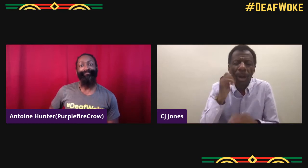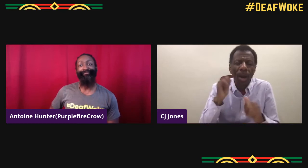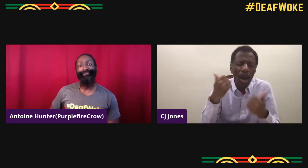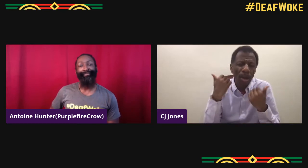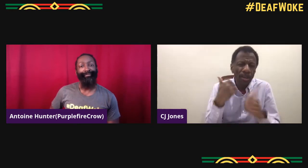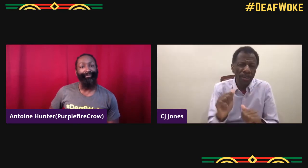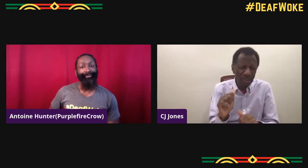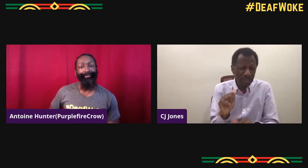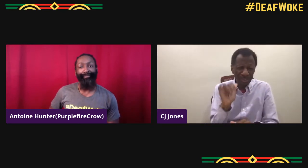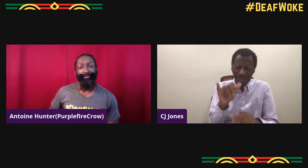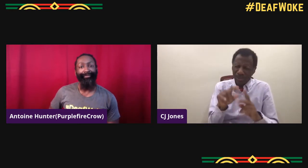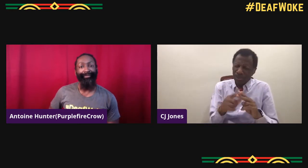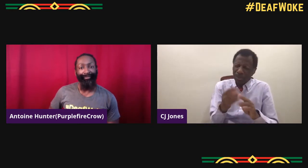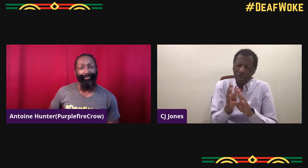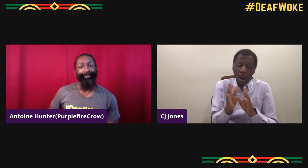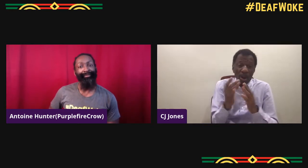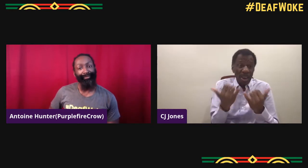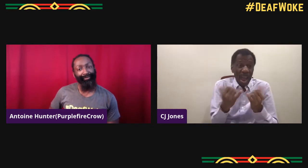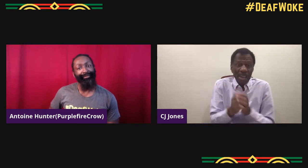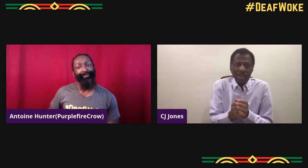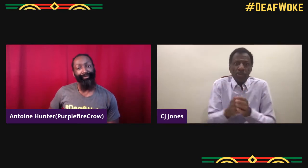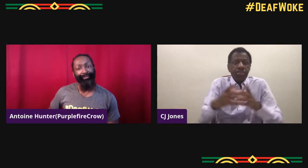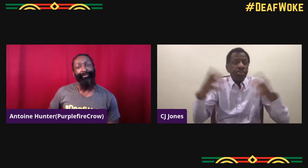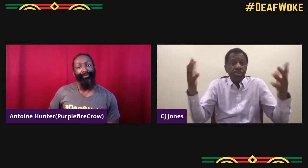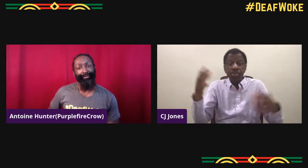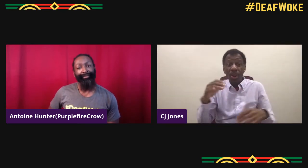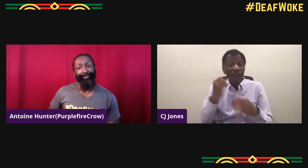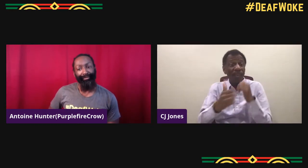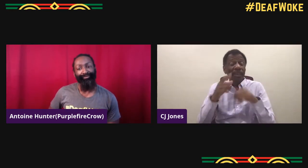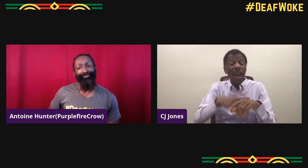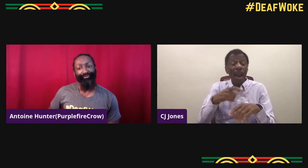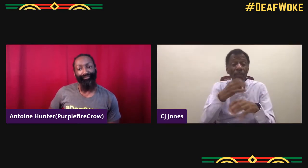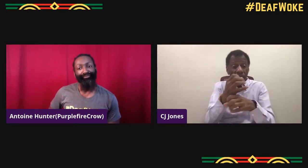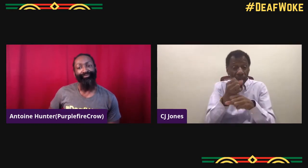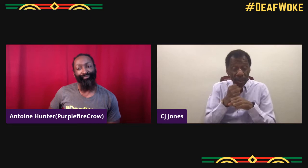it wasn't advantageous for Black roles until maybe two or three years ago